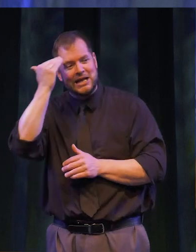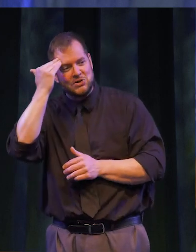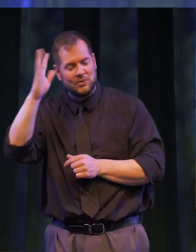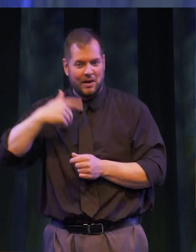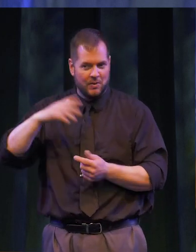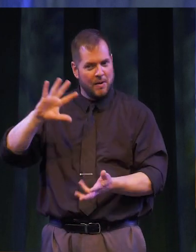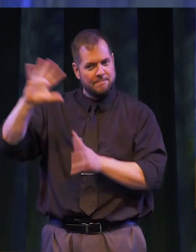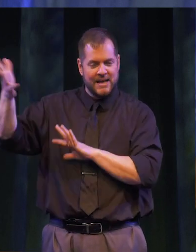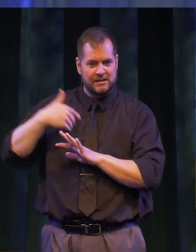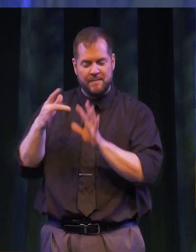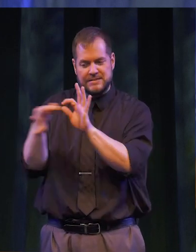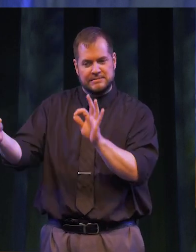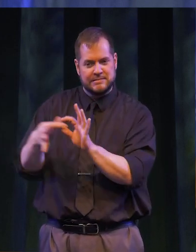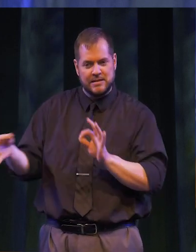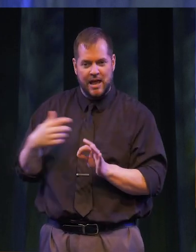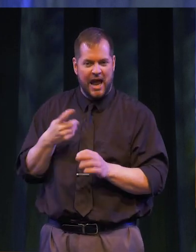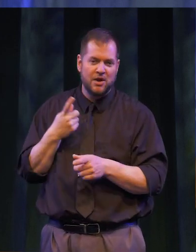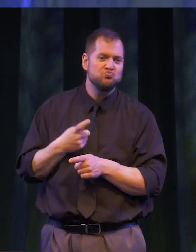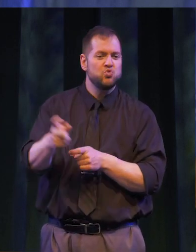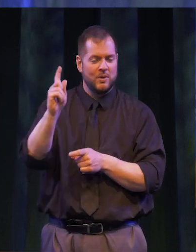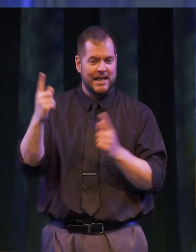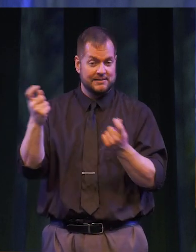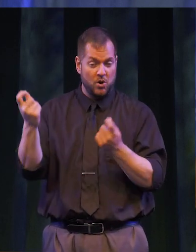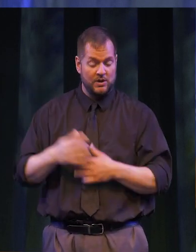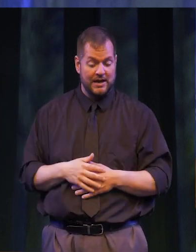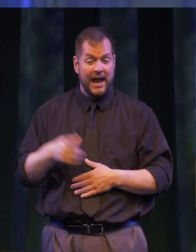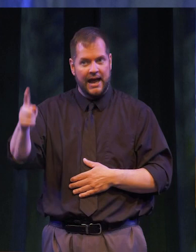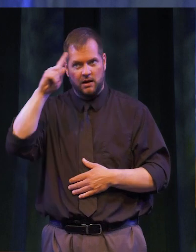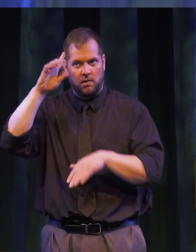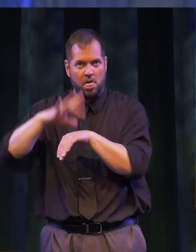that he was going to mess up his lines and ruin the ceremony. He had been thinking about